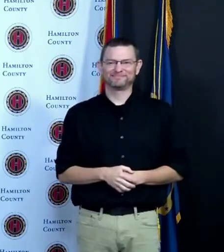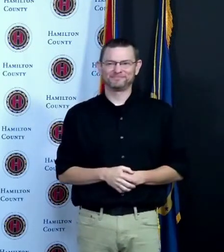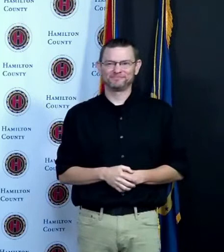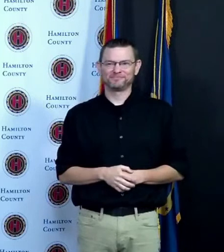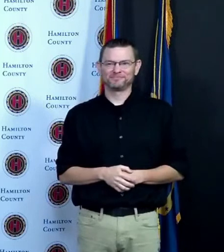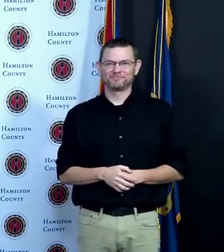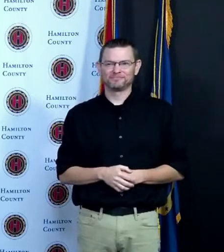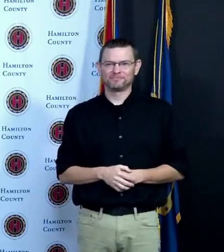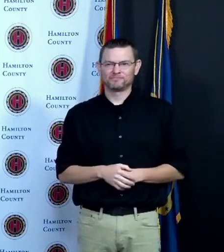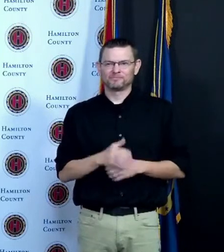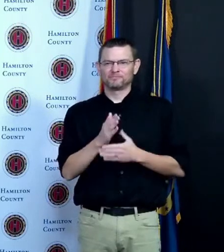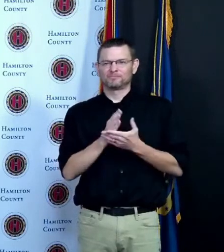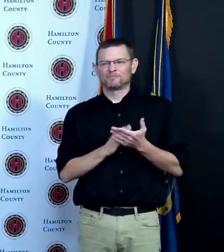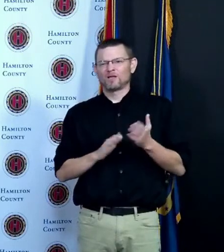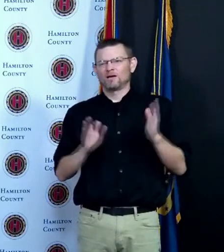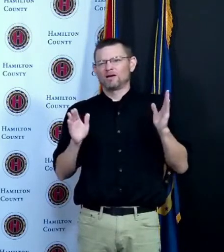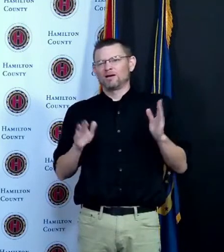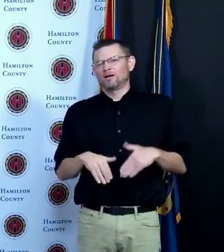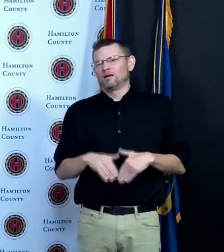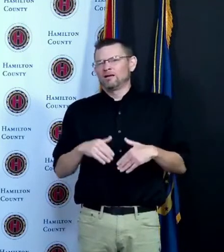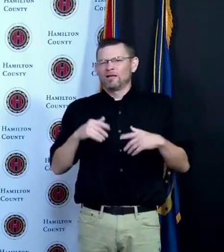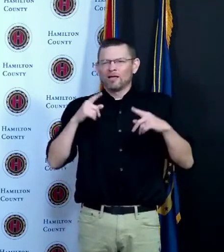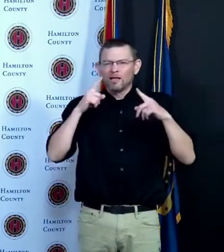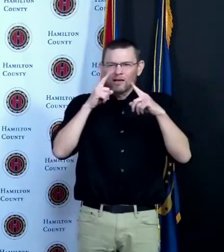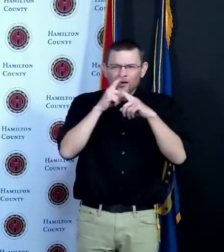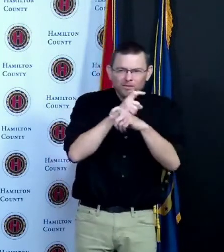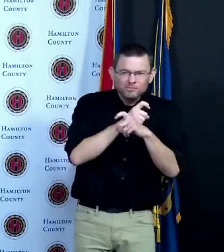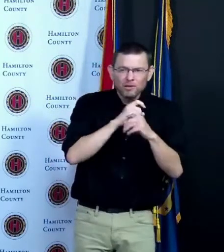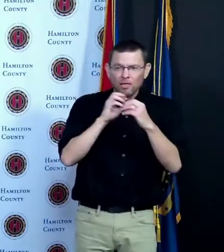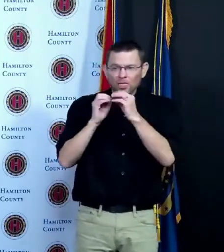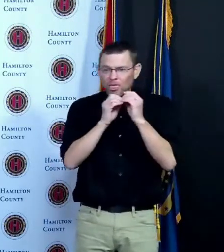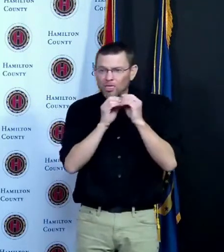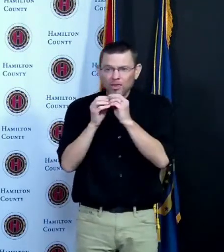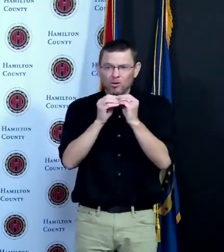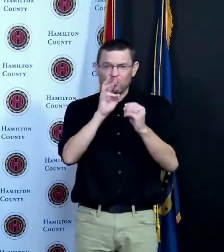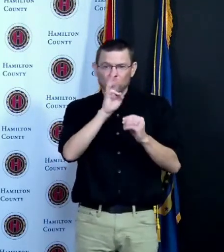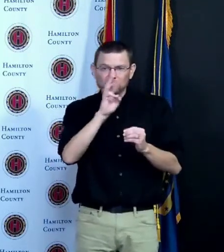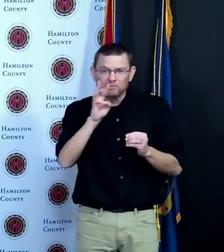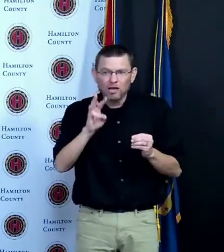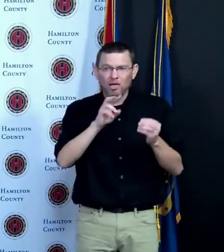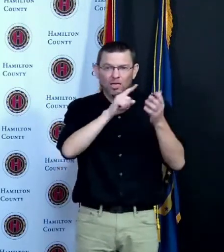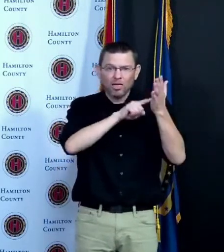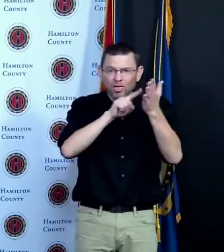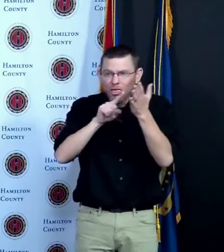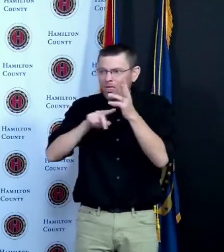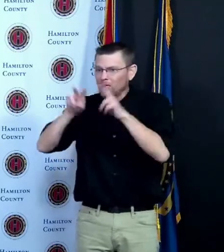or too time consuming to make the appointment and get to the location again no longer the